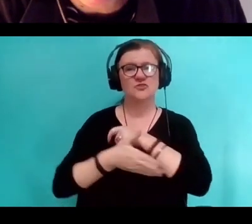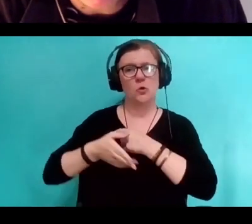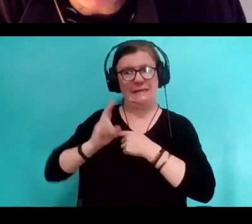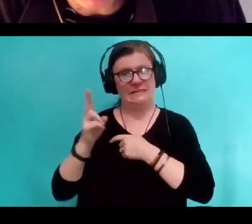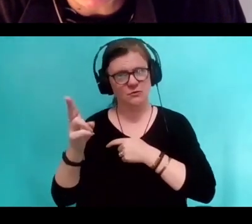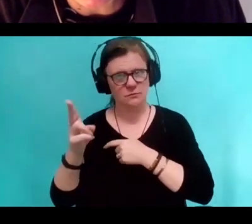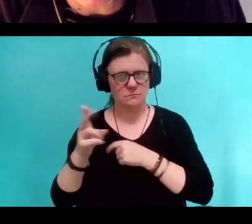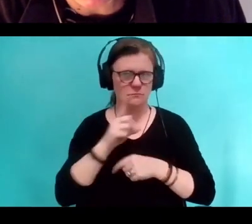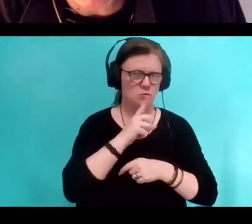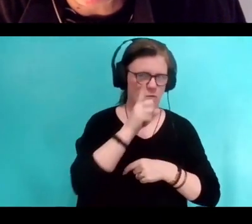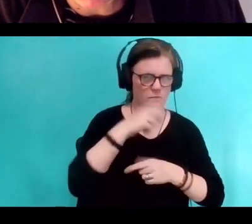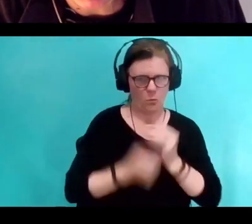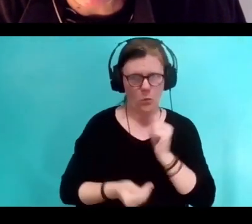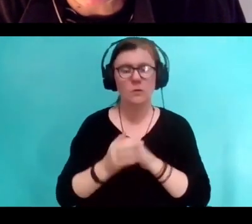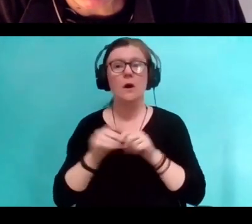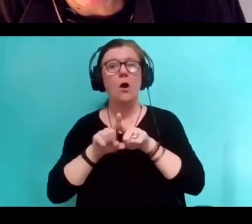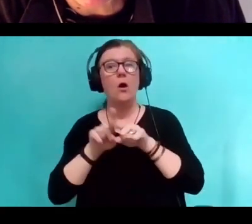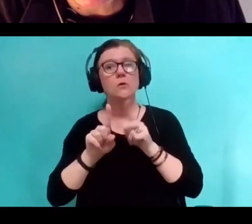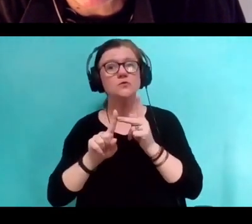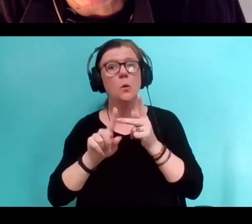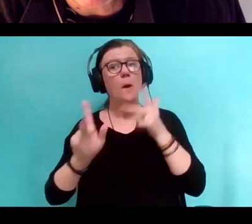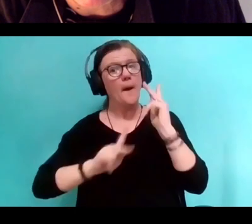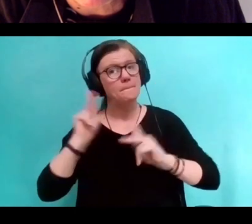but maybe a human being is also an individual